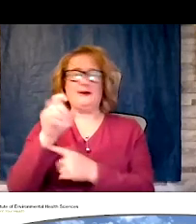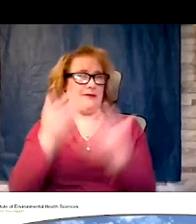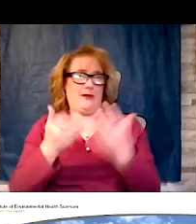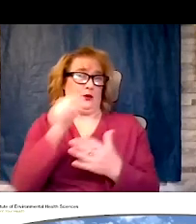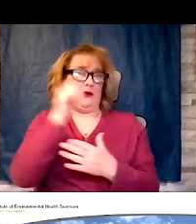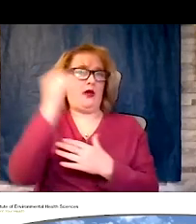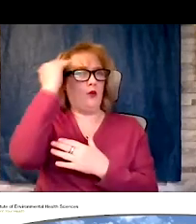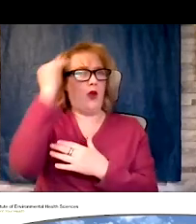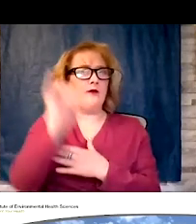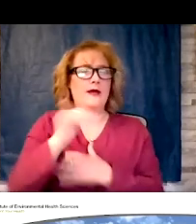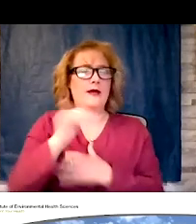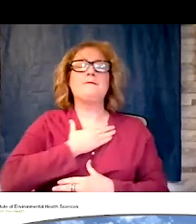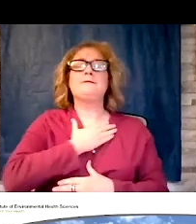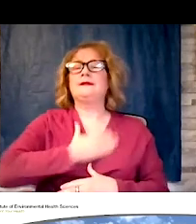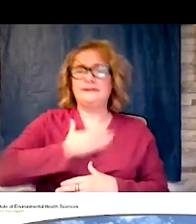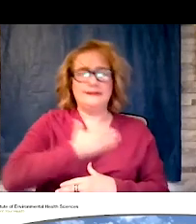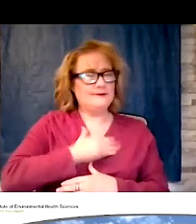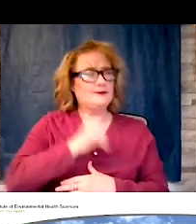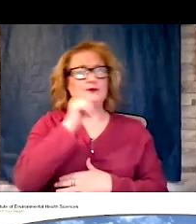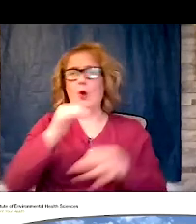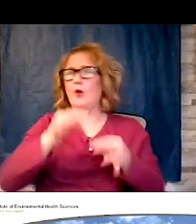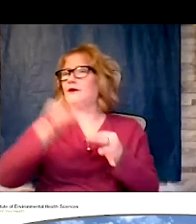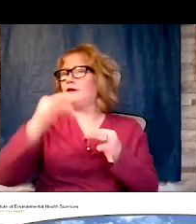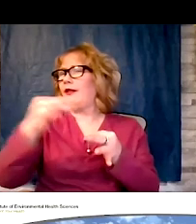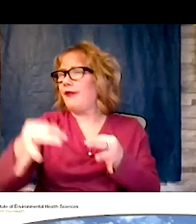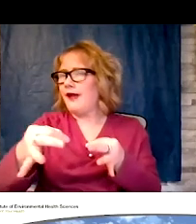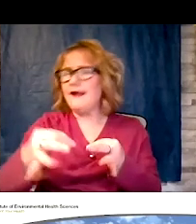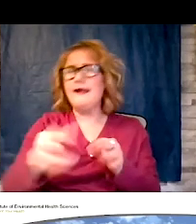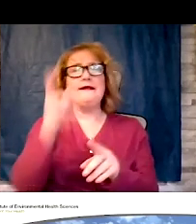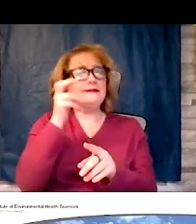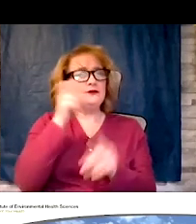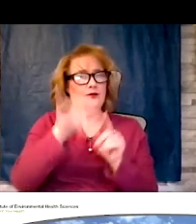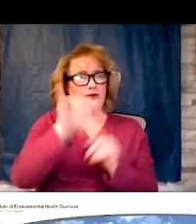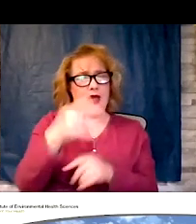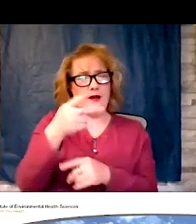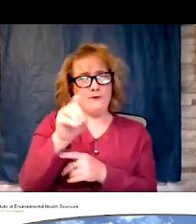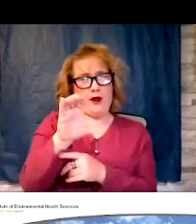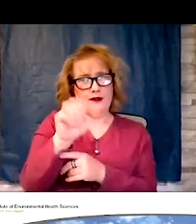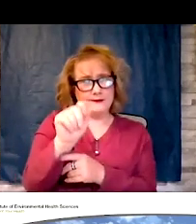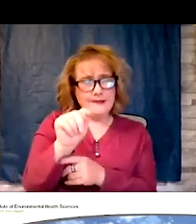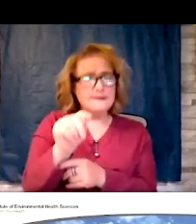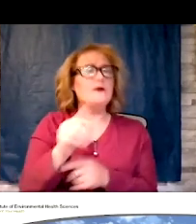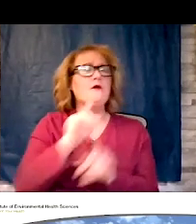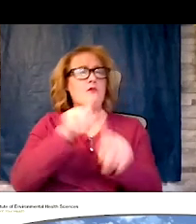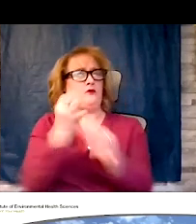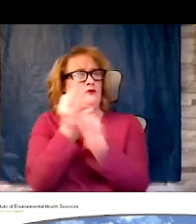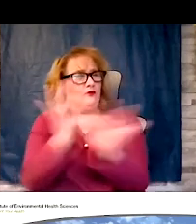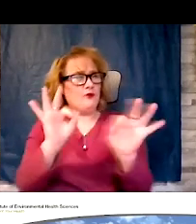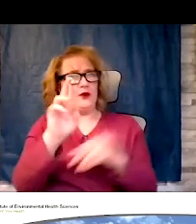delay. Listen to the podcast and order your free RADON test kit today and supplies for the free